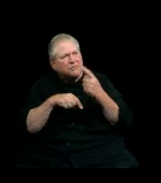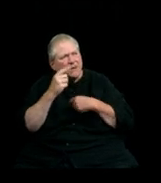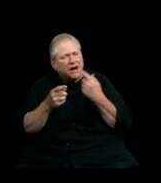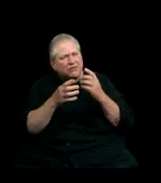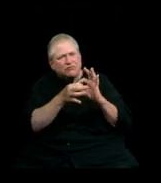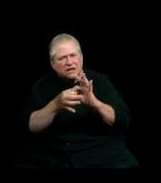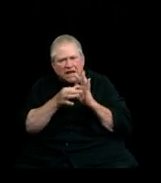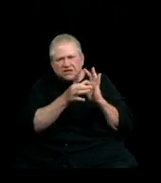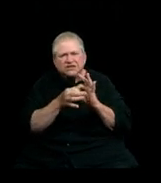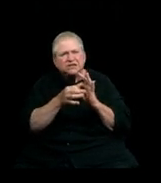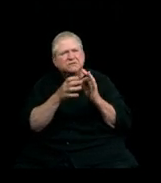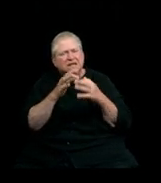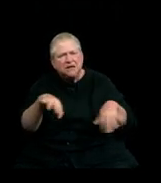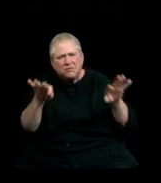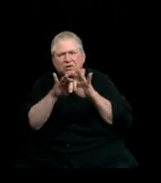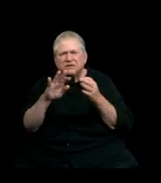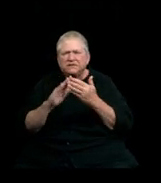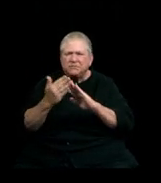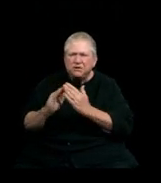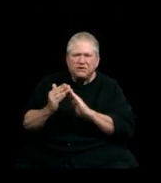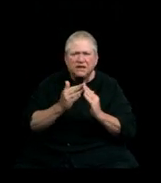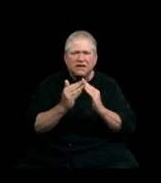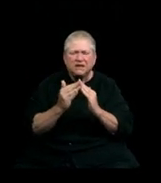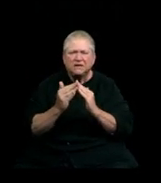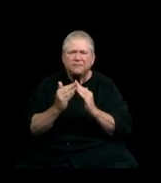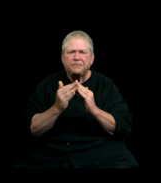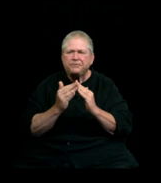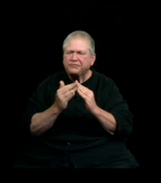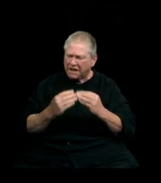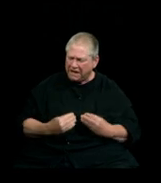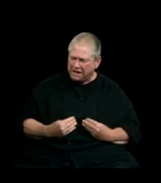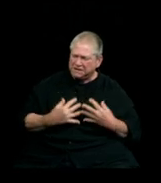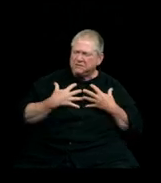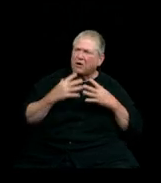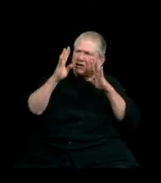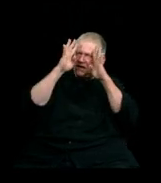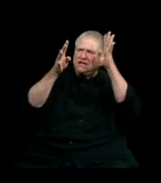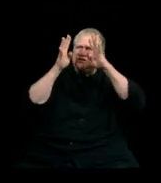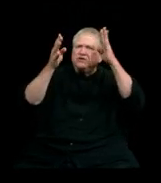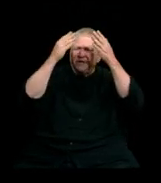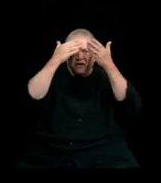and importance of communities. It has sparked ingenuity and opened our minds to the possibility